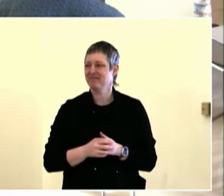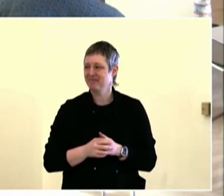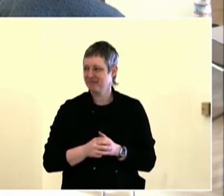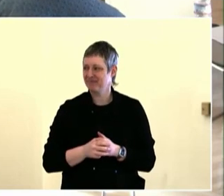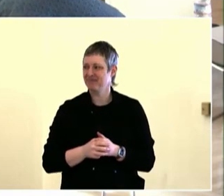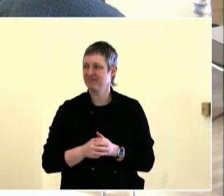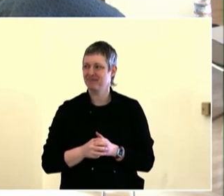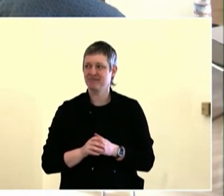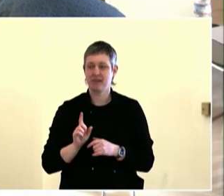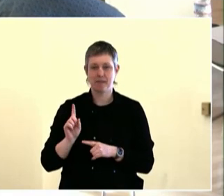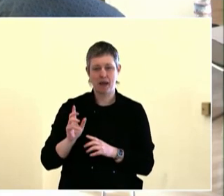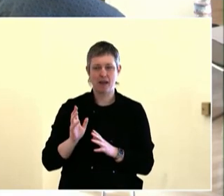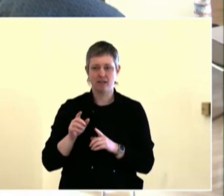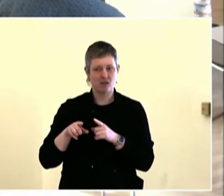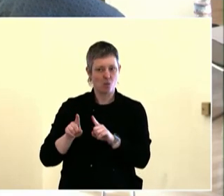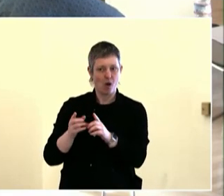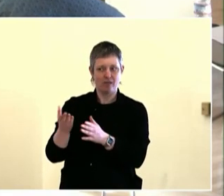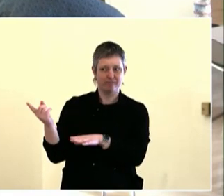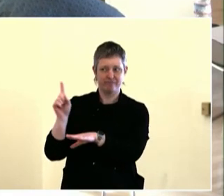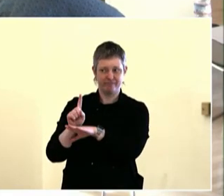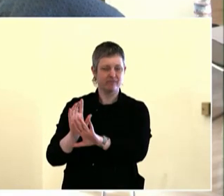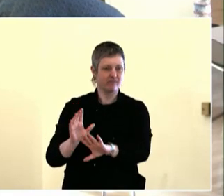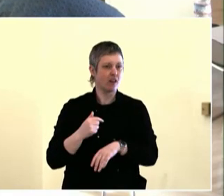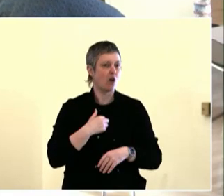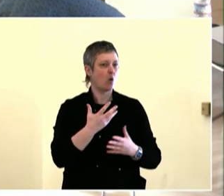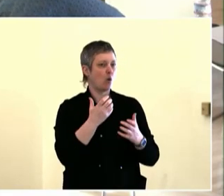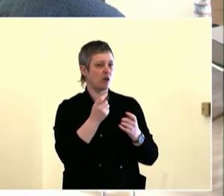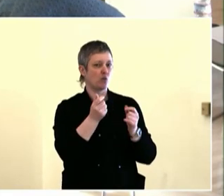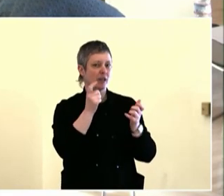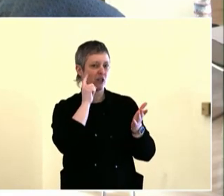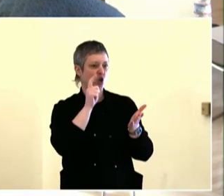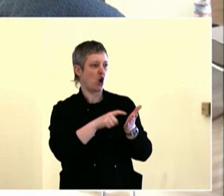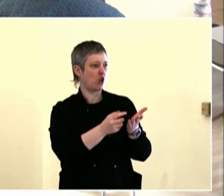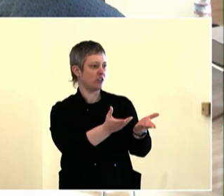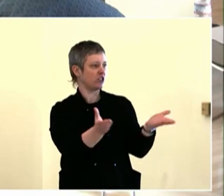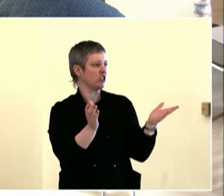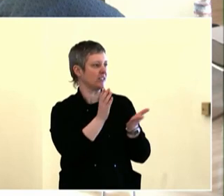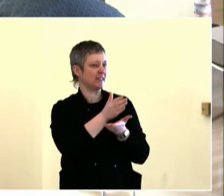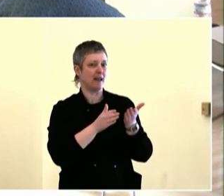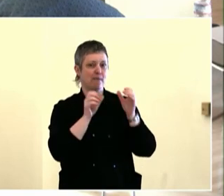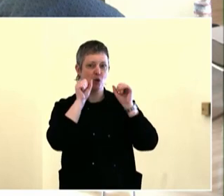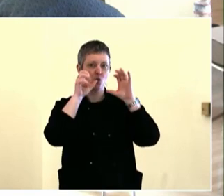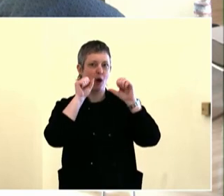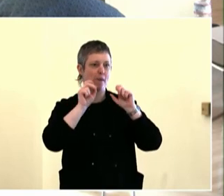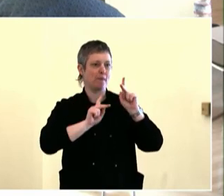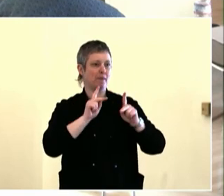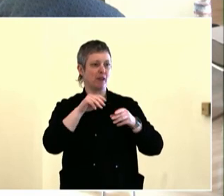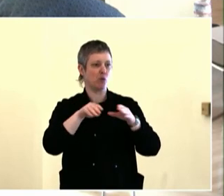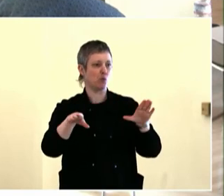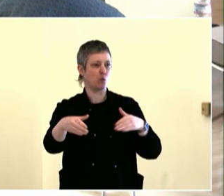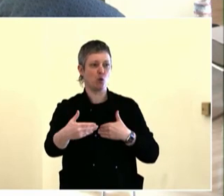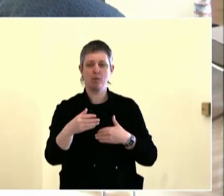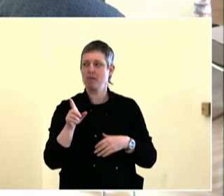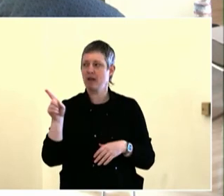And then [indiscernible] engagement and expertise, that's something that's come up over and over.